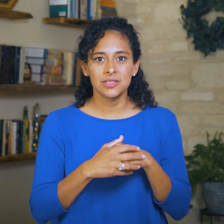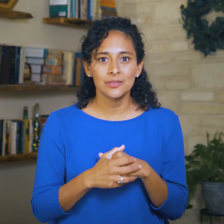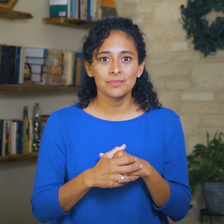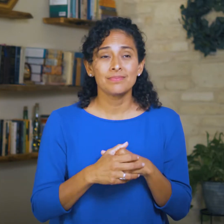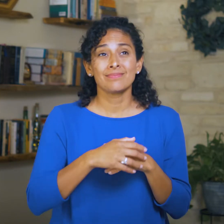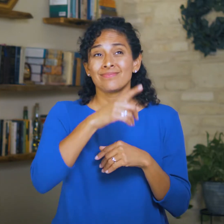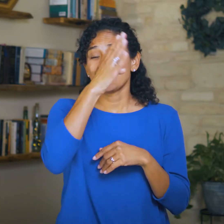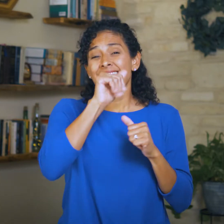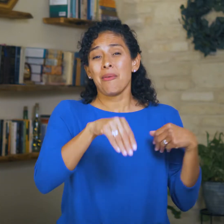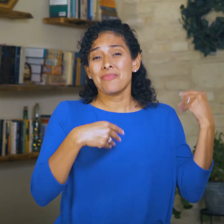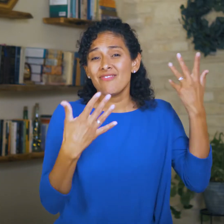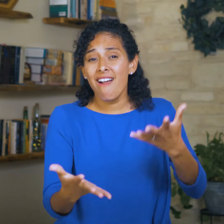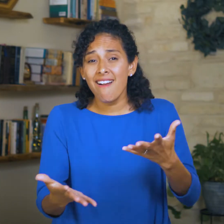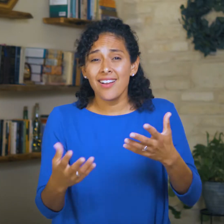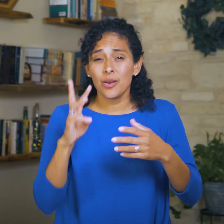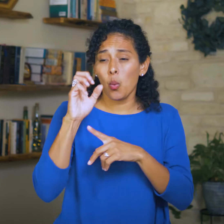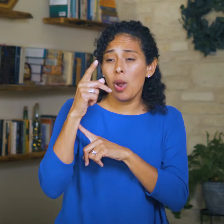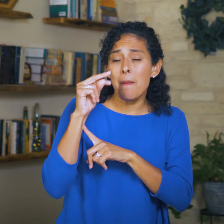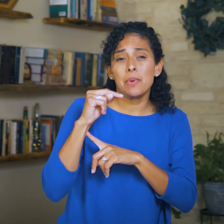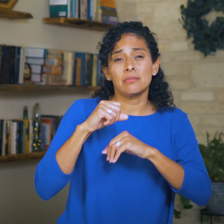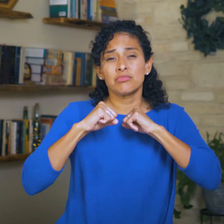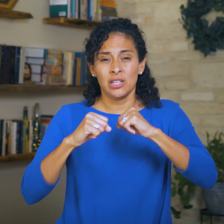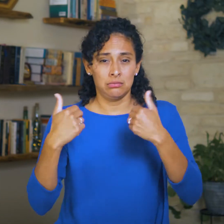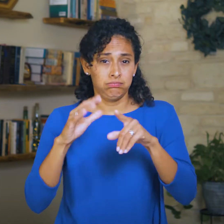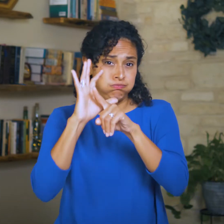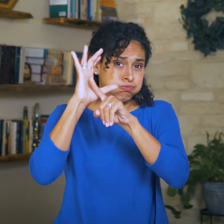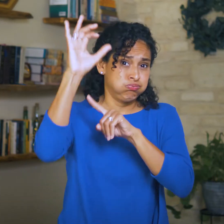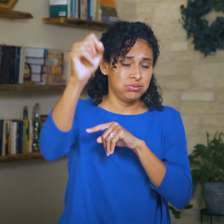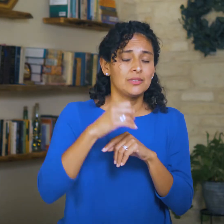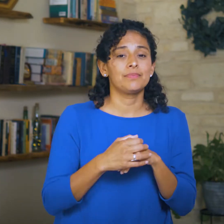He can provide in ways that are supernatural.